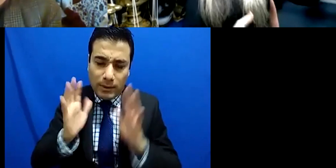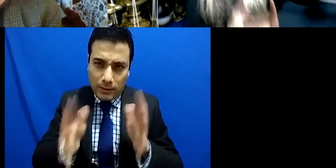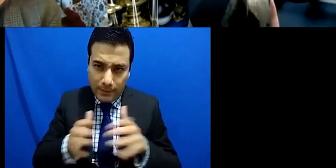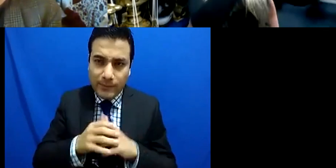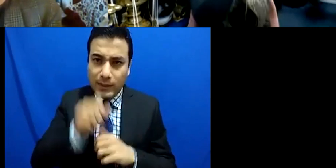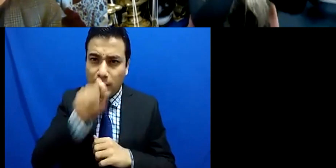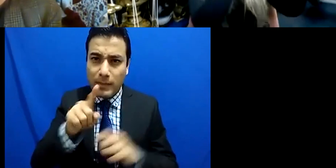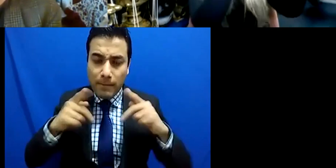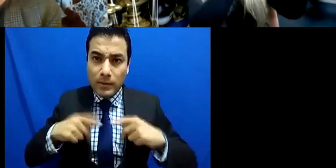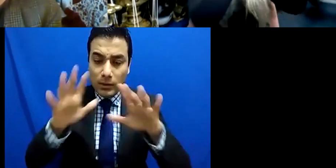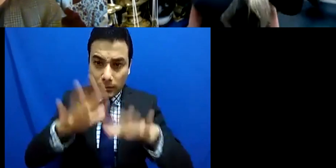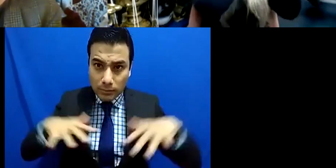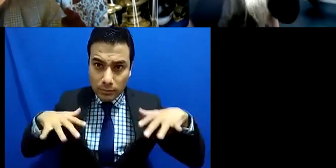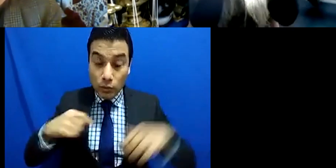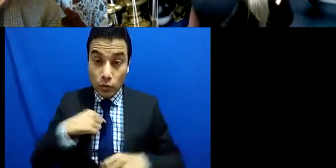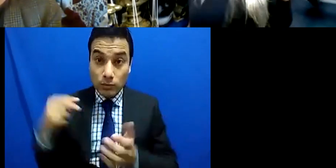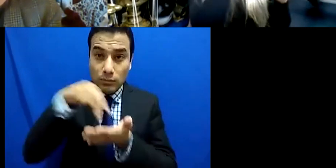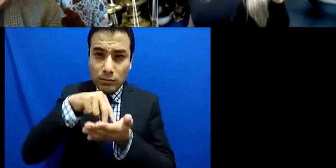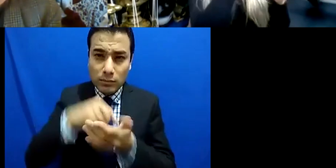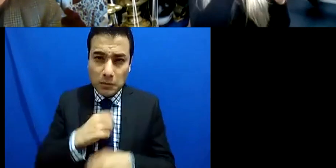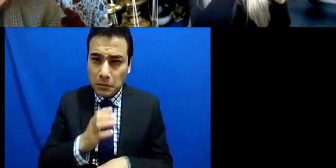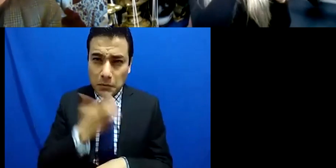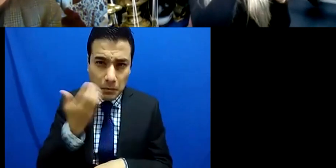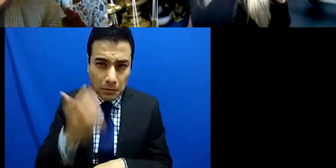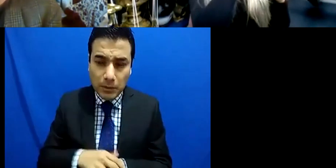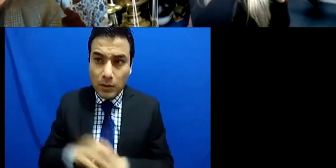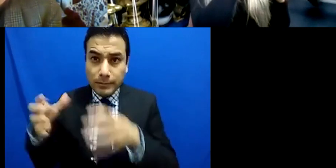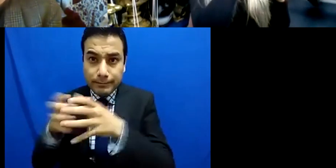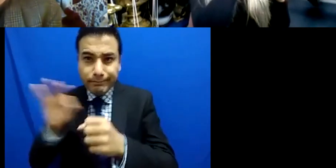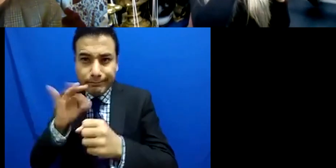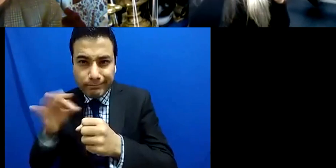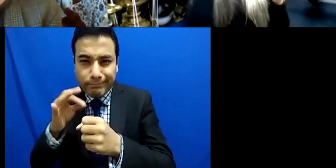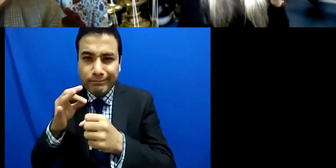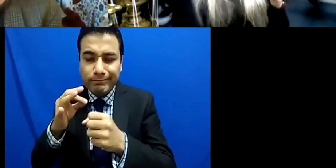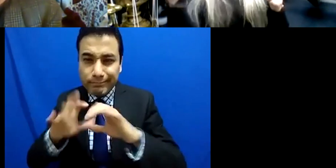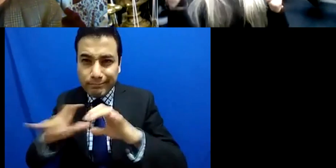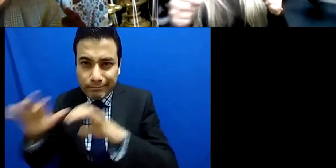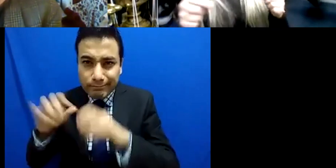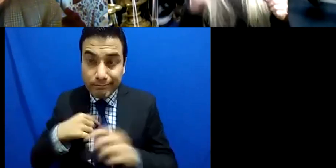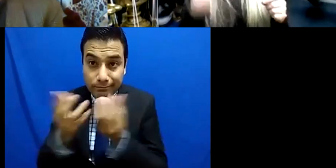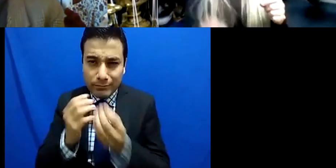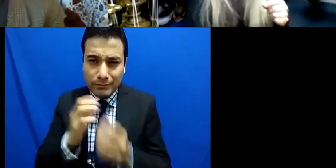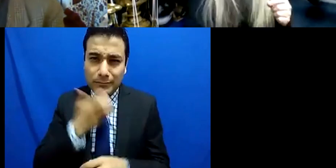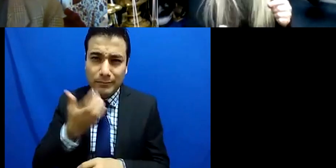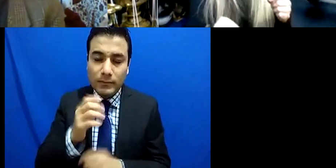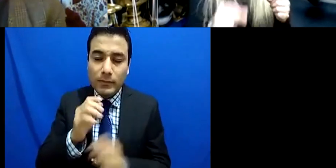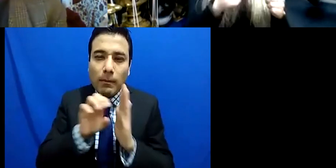all things or the familiar things and not think well how can I make this different this time how